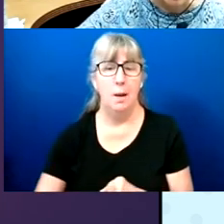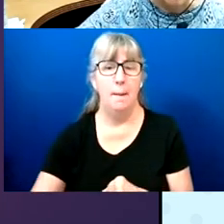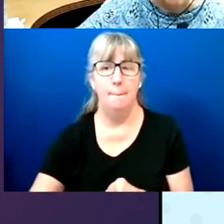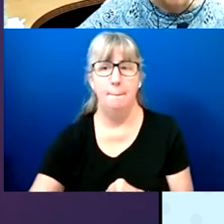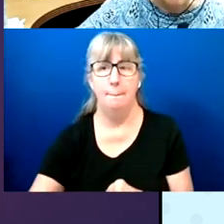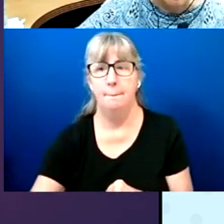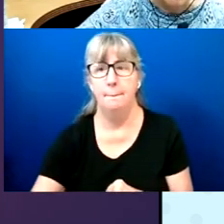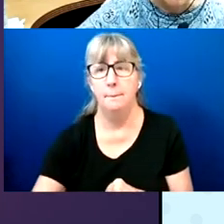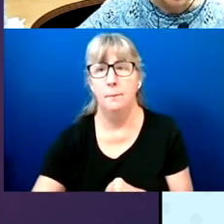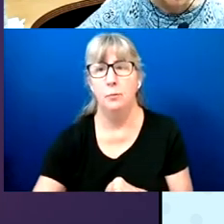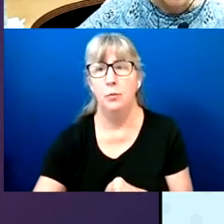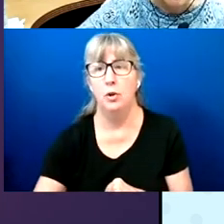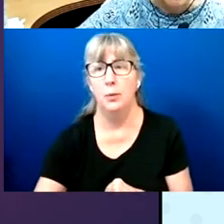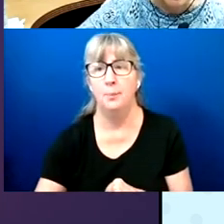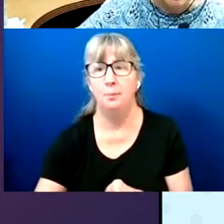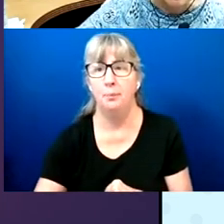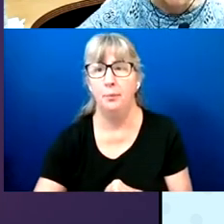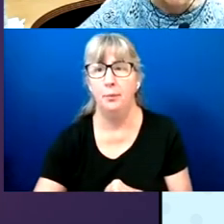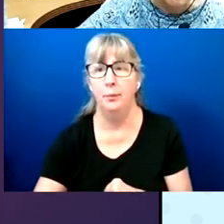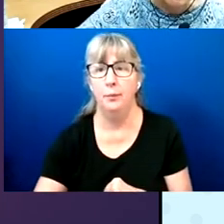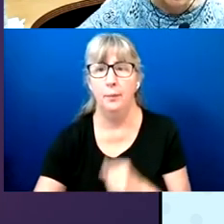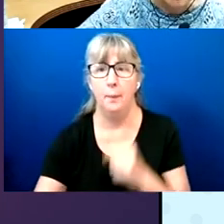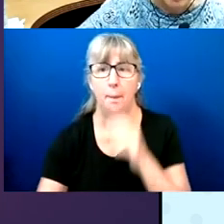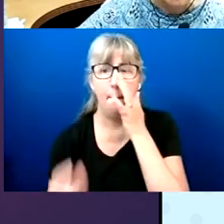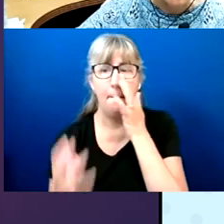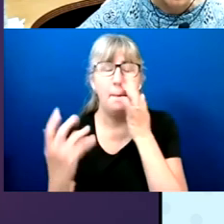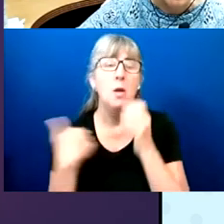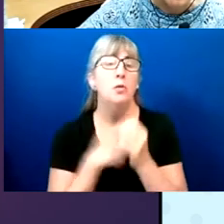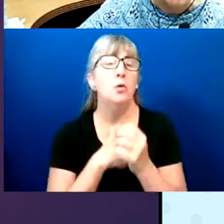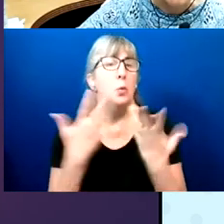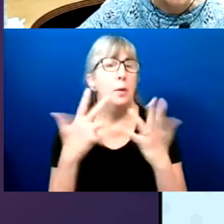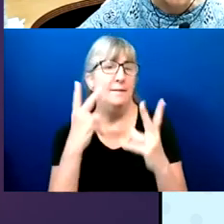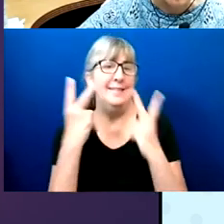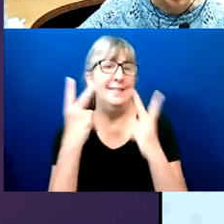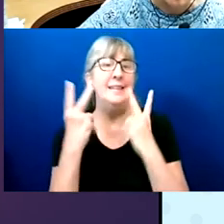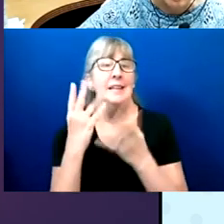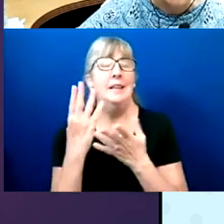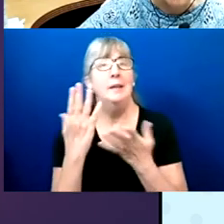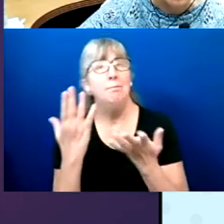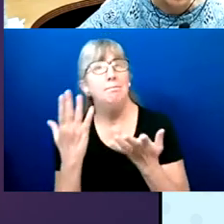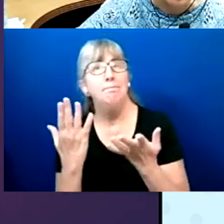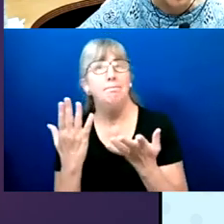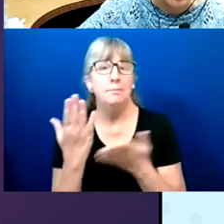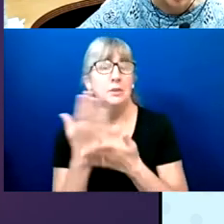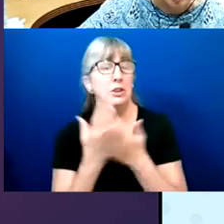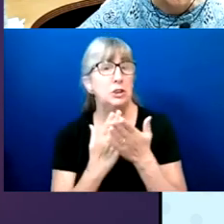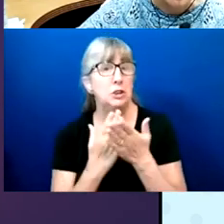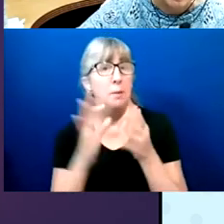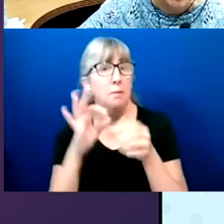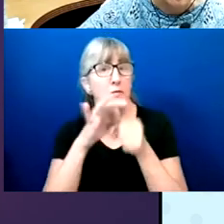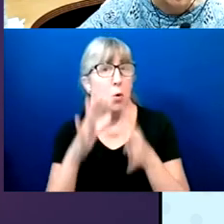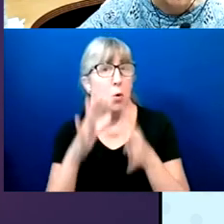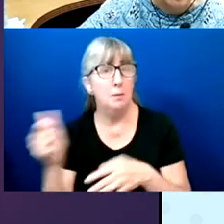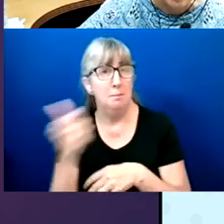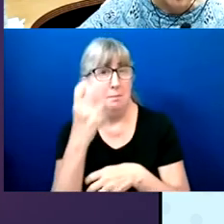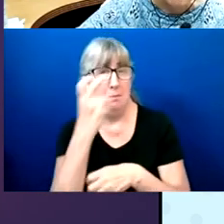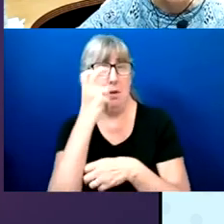measure. So, we see some evidence that there's some blind voters who are just opting out of voting